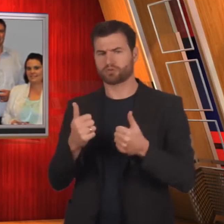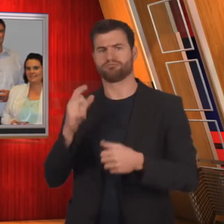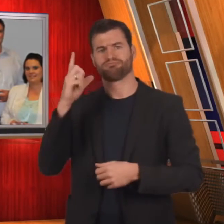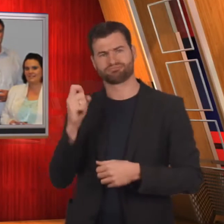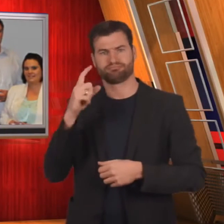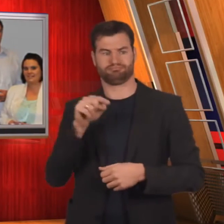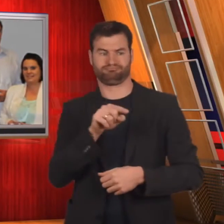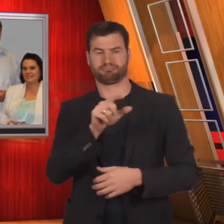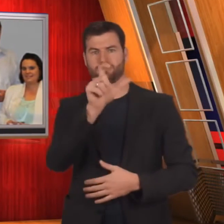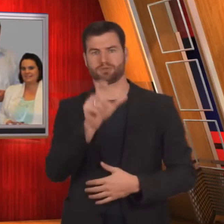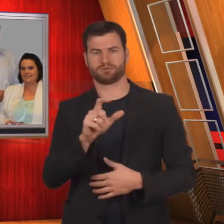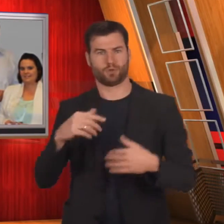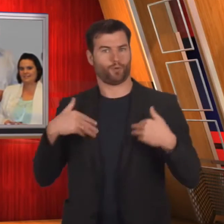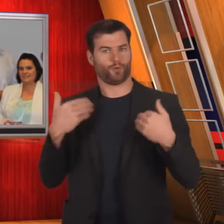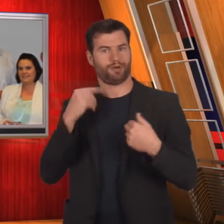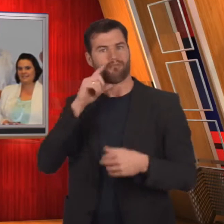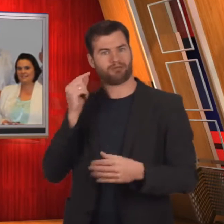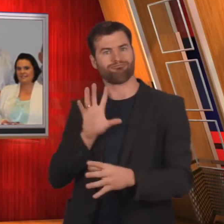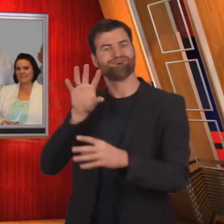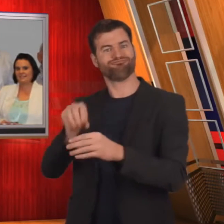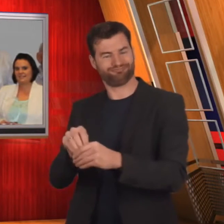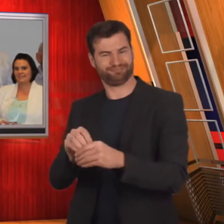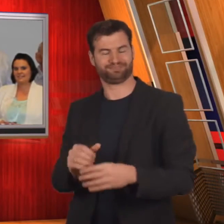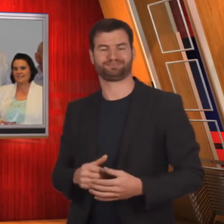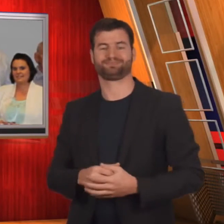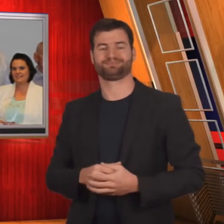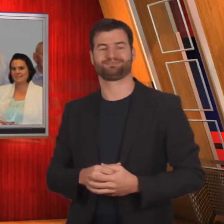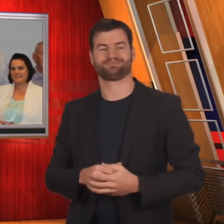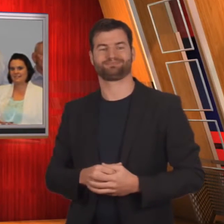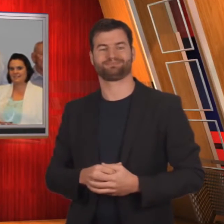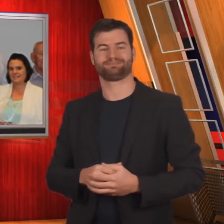A good start for the young man!